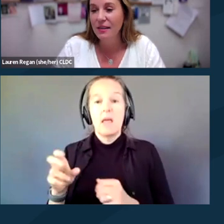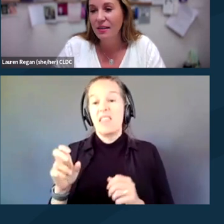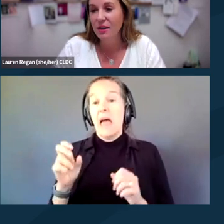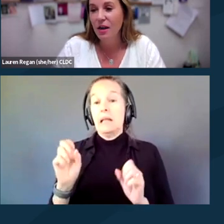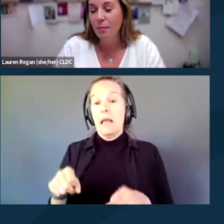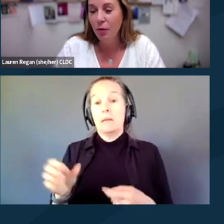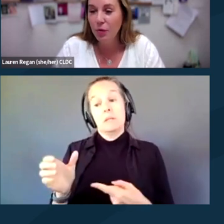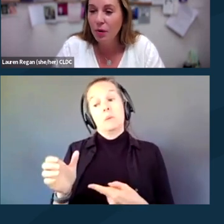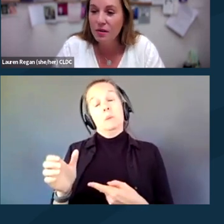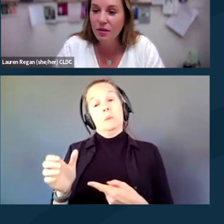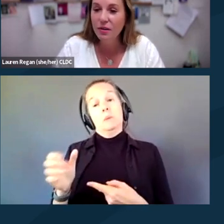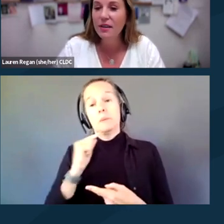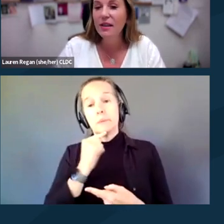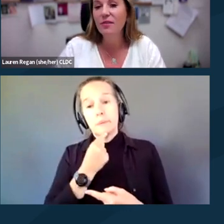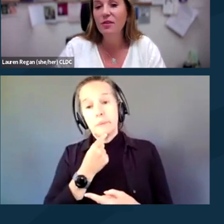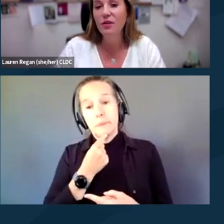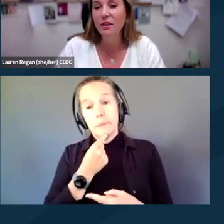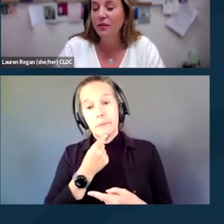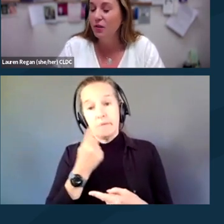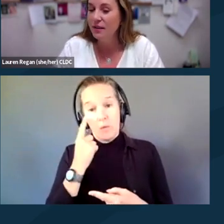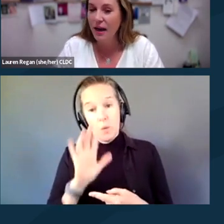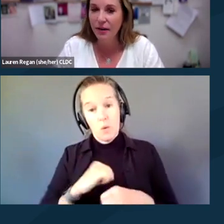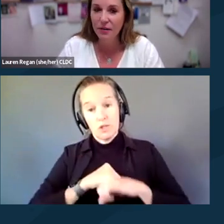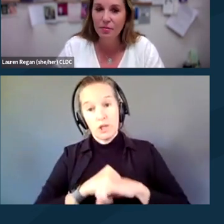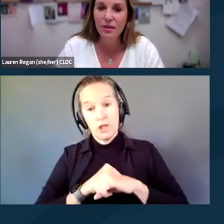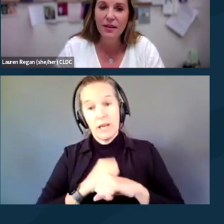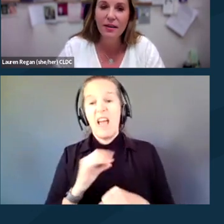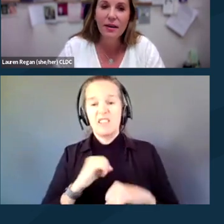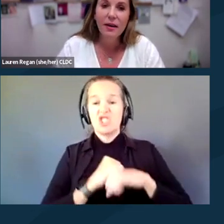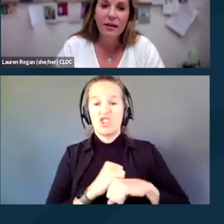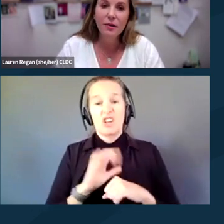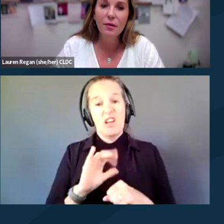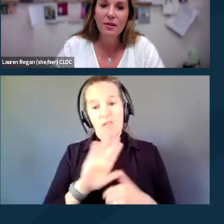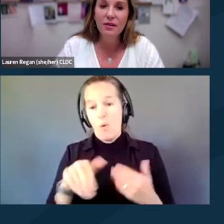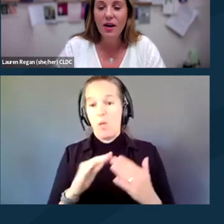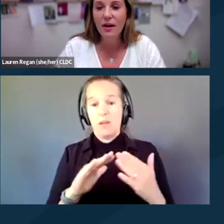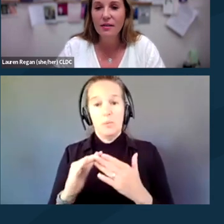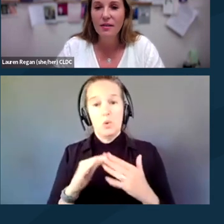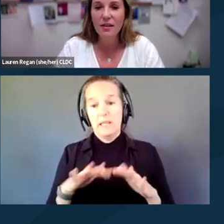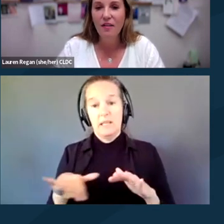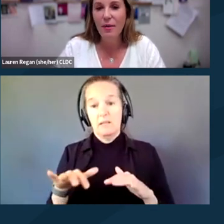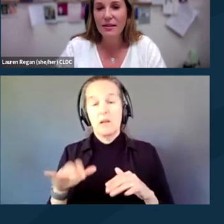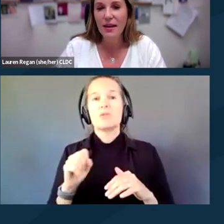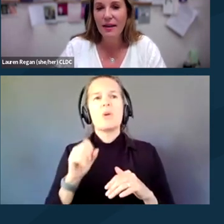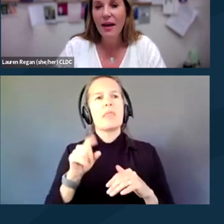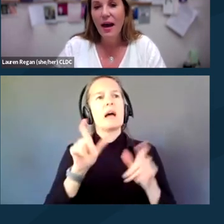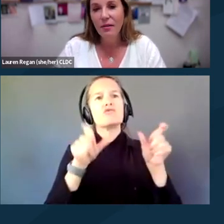in both your security and the security of your entire community. And so this chart starts off by saying how